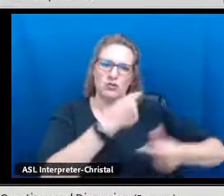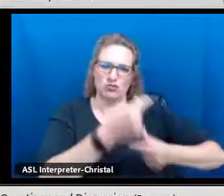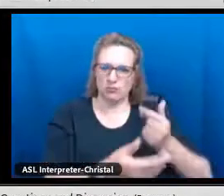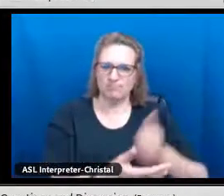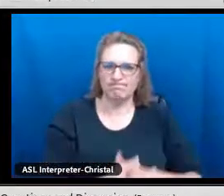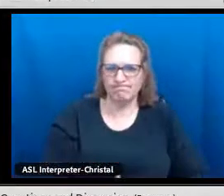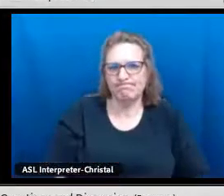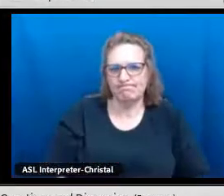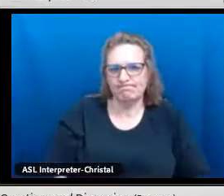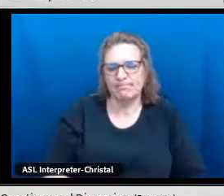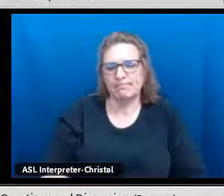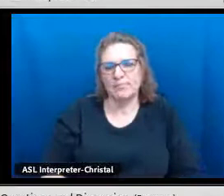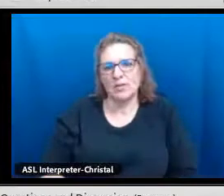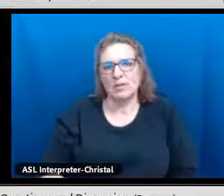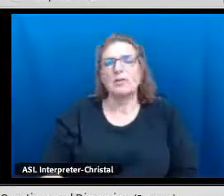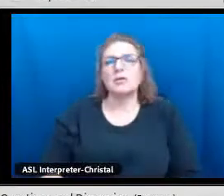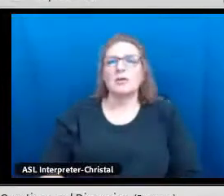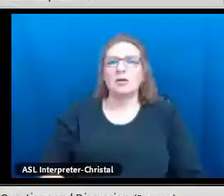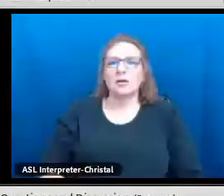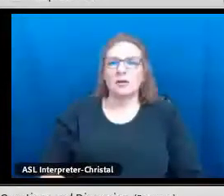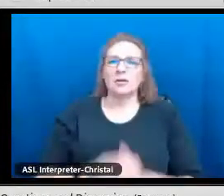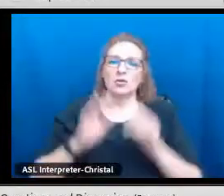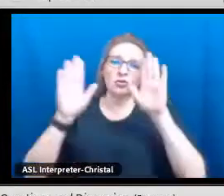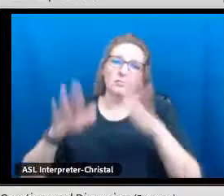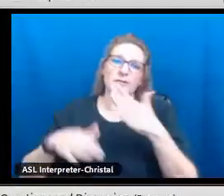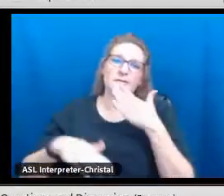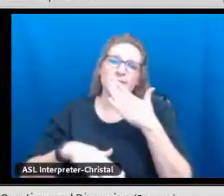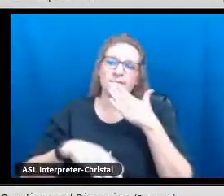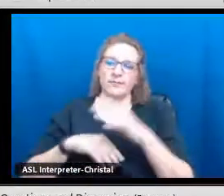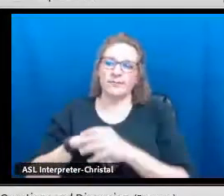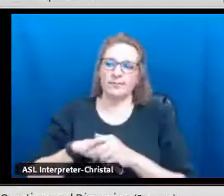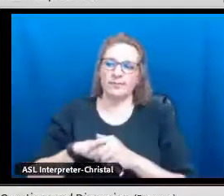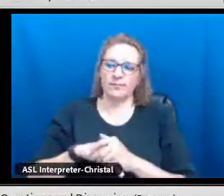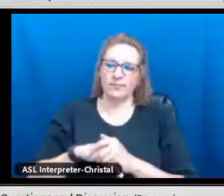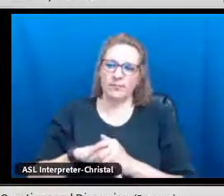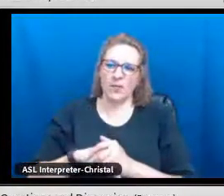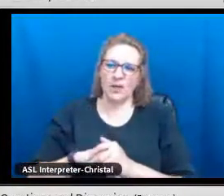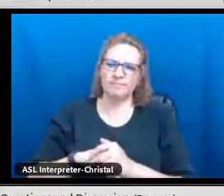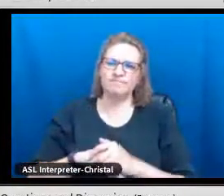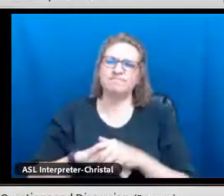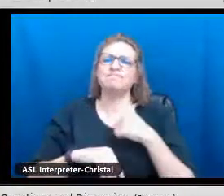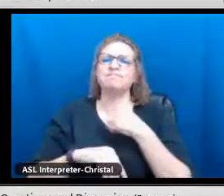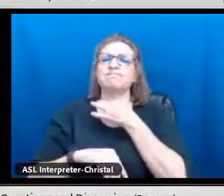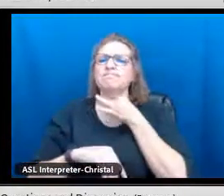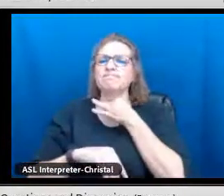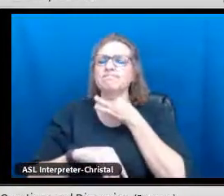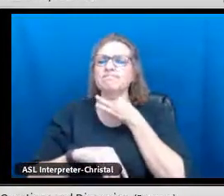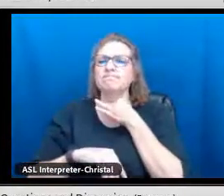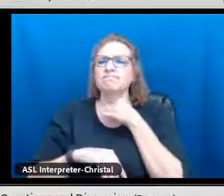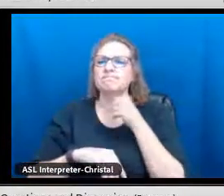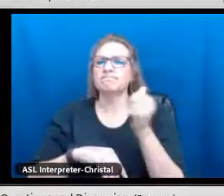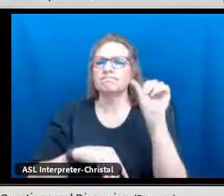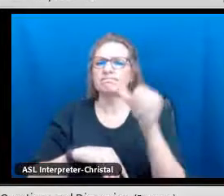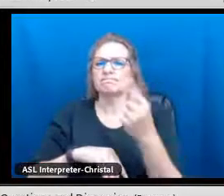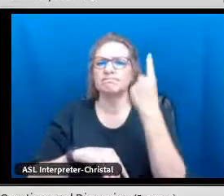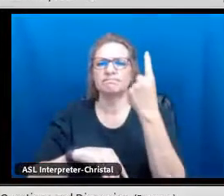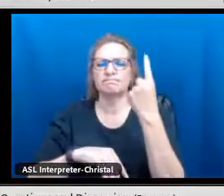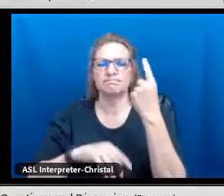it to the younger generation. Great. Thank you.